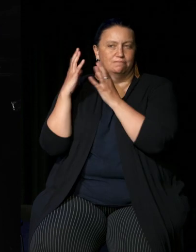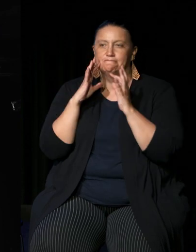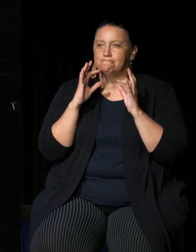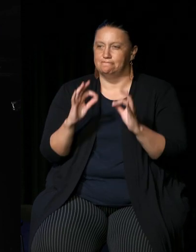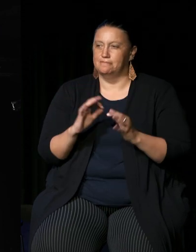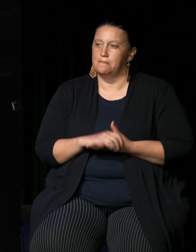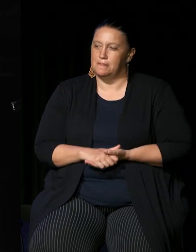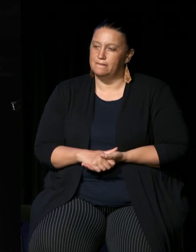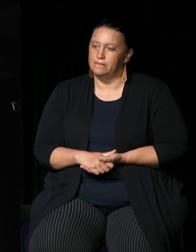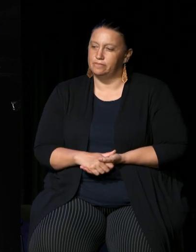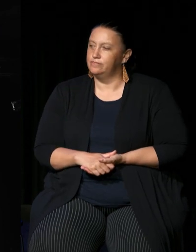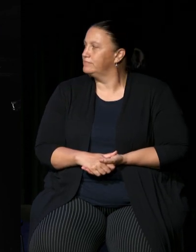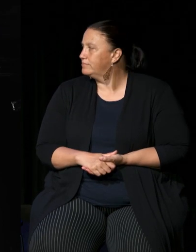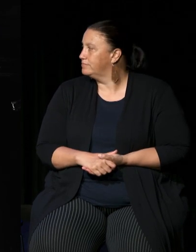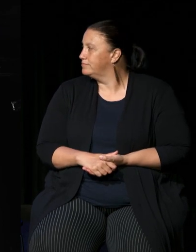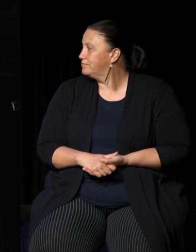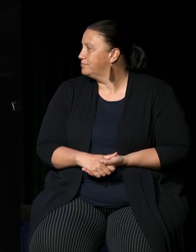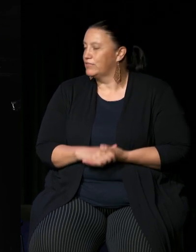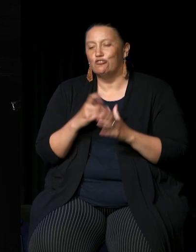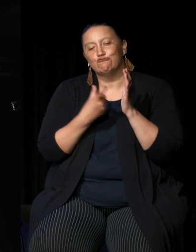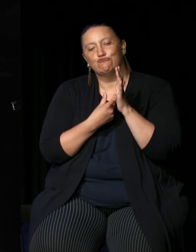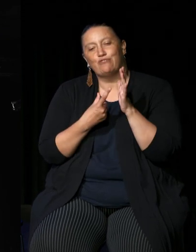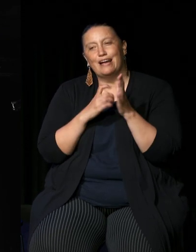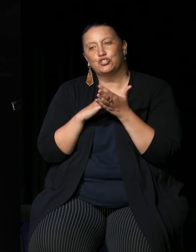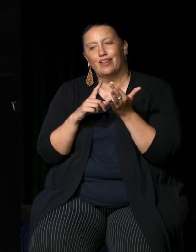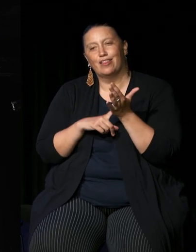it's a question I can ask you too right what what's your response perhaps when